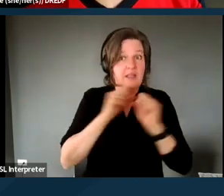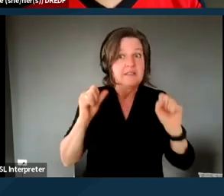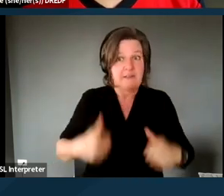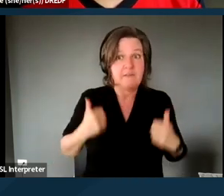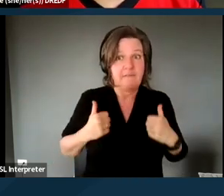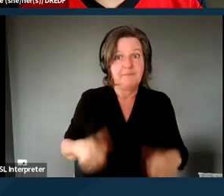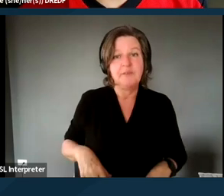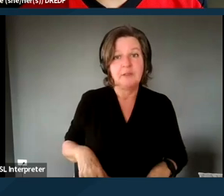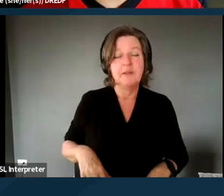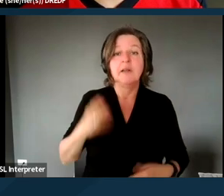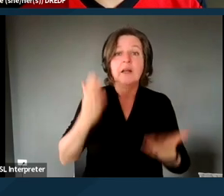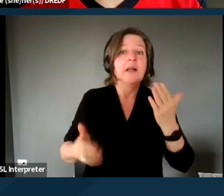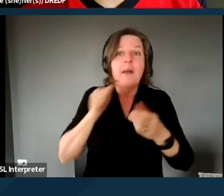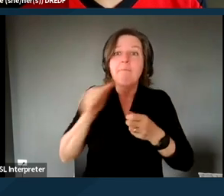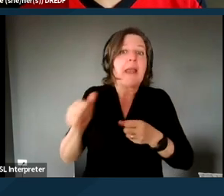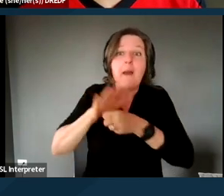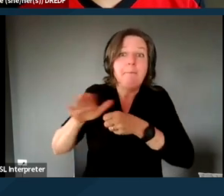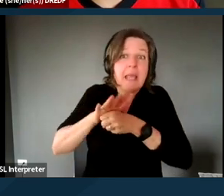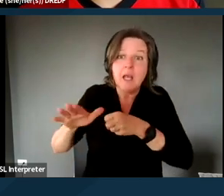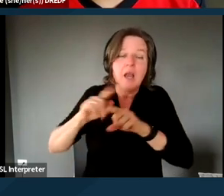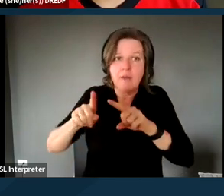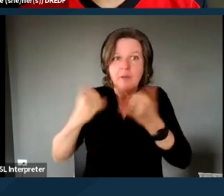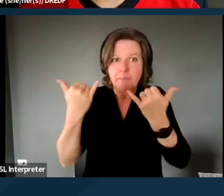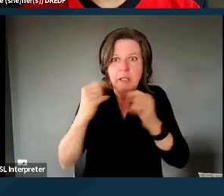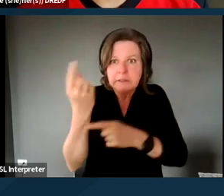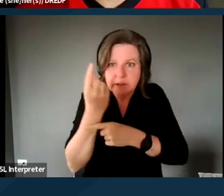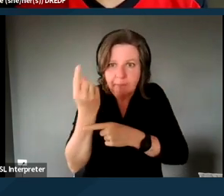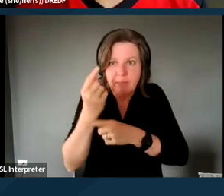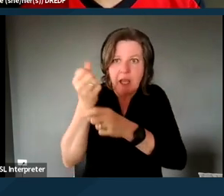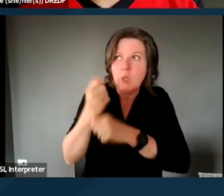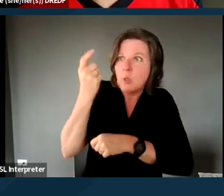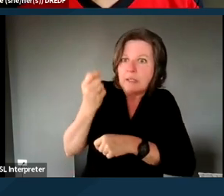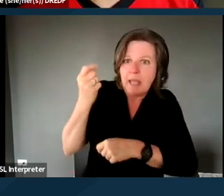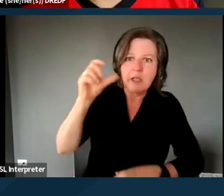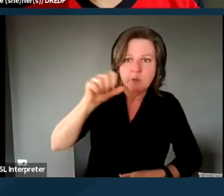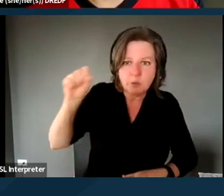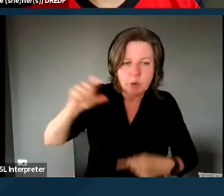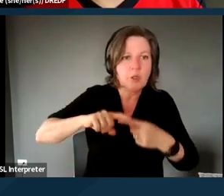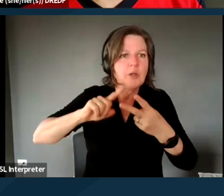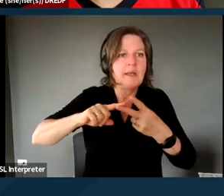It may not be enough, but it's something. And getting social security or getting other benefits that are important